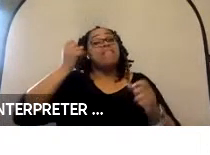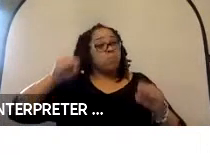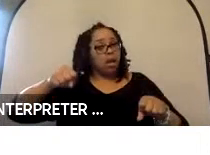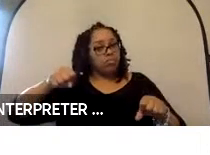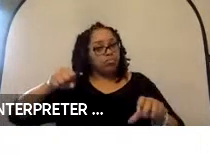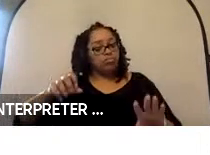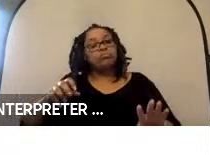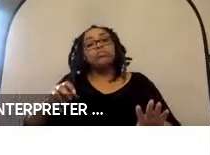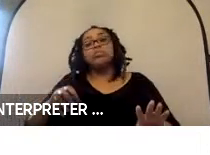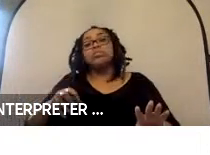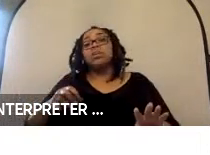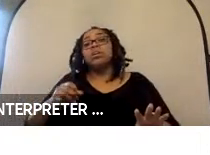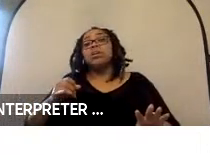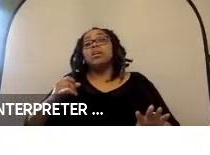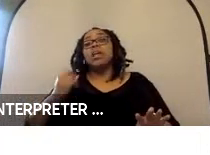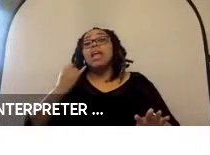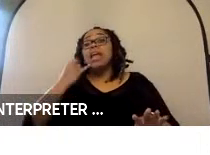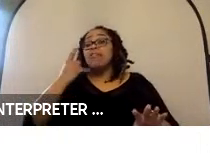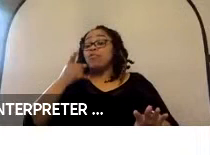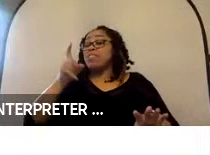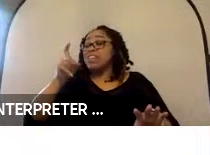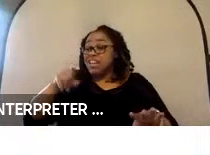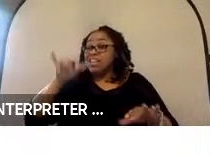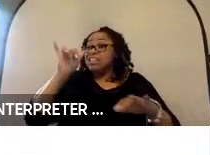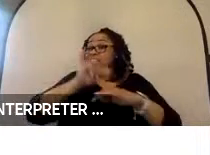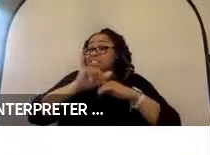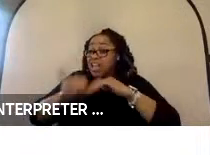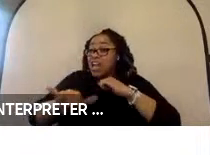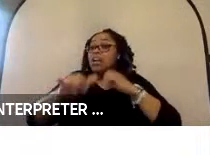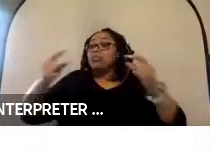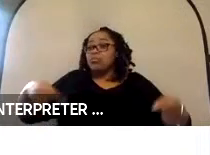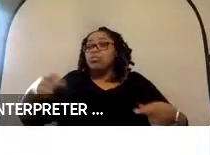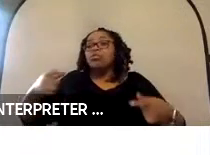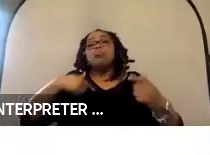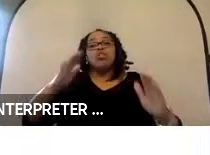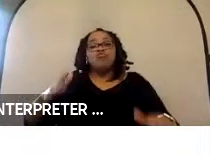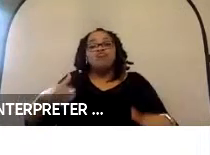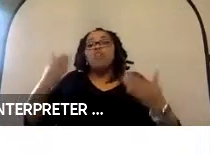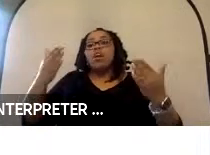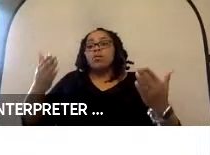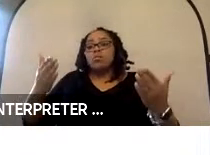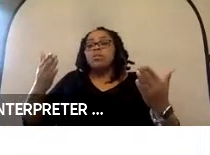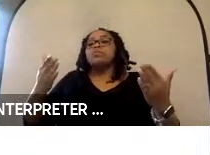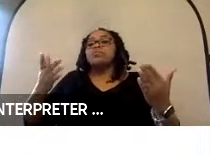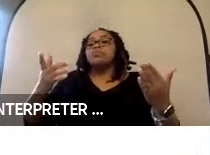it is necessary to stay in your wheelchair, we recommend that they have been evaluated